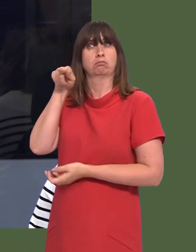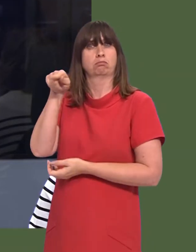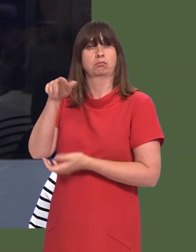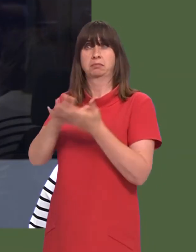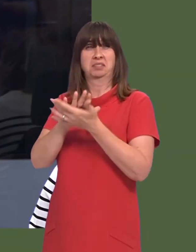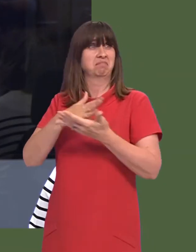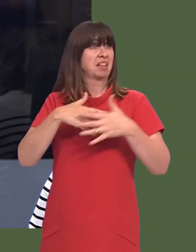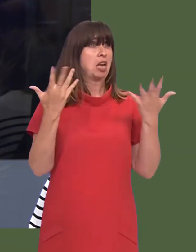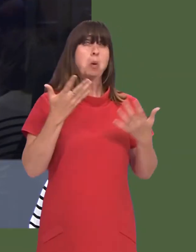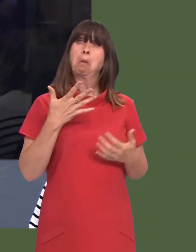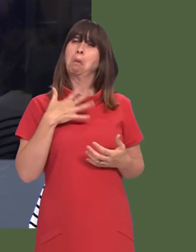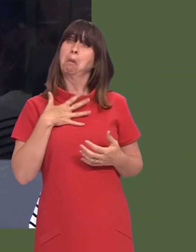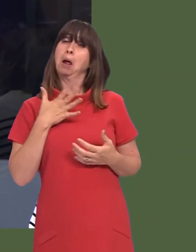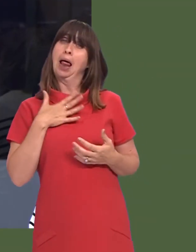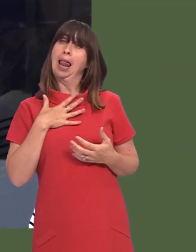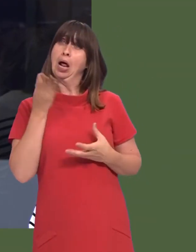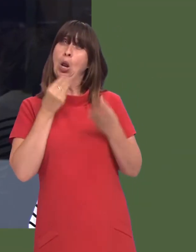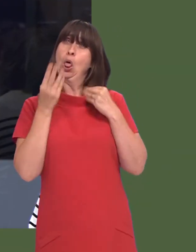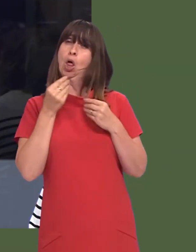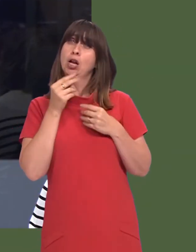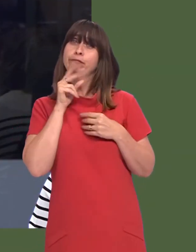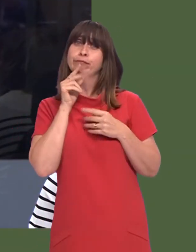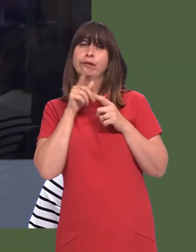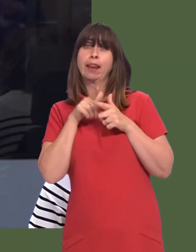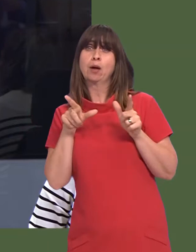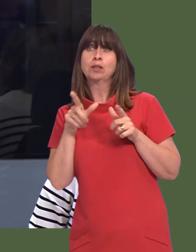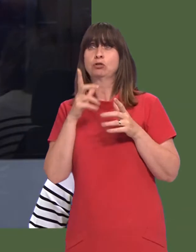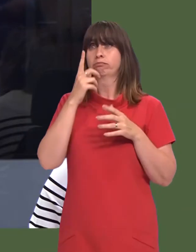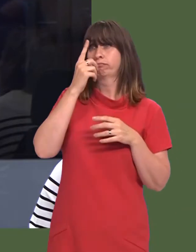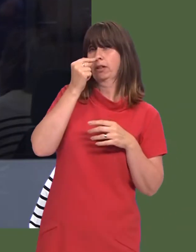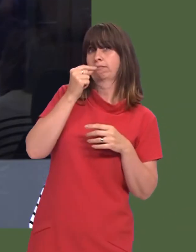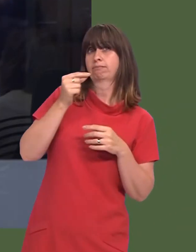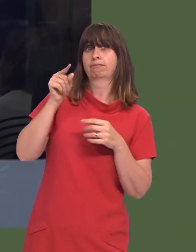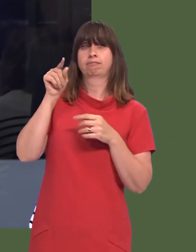The event is held for anyone who takes an interest in languages, and it includes seminars